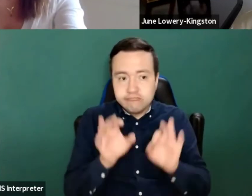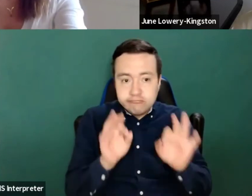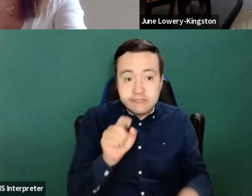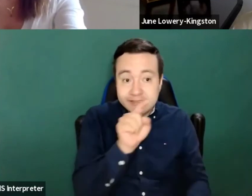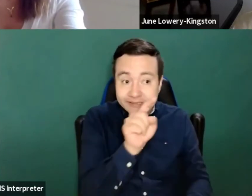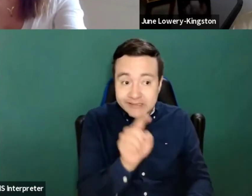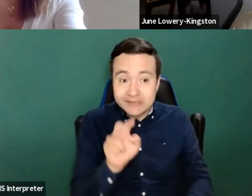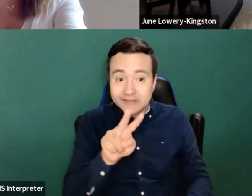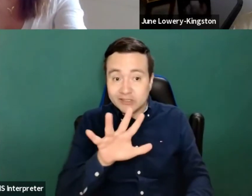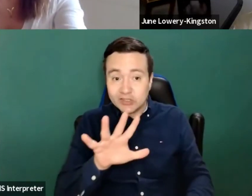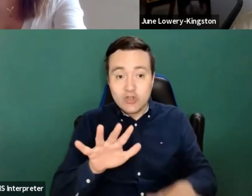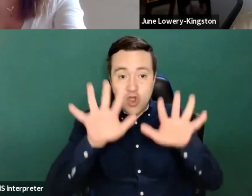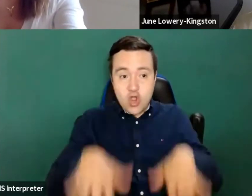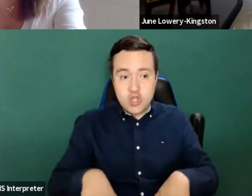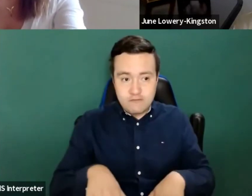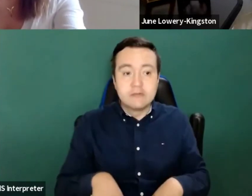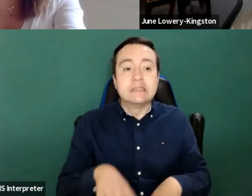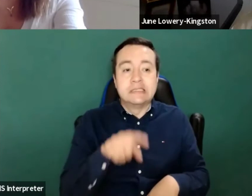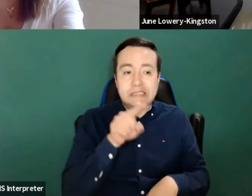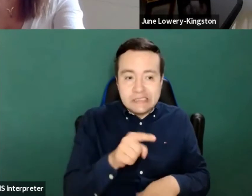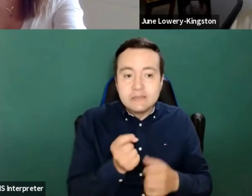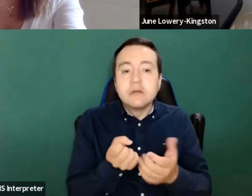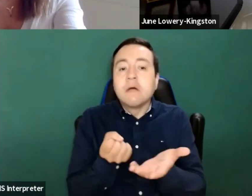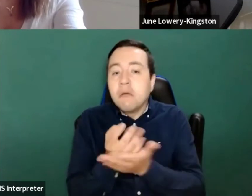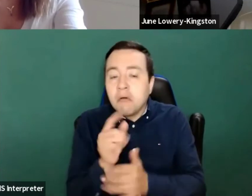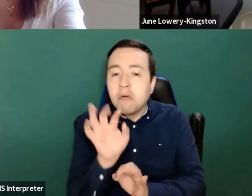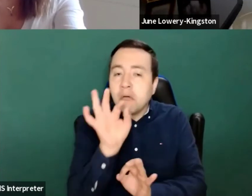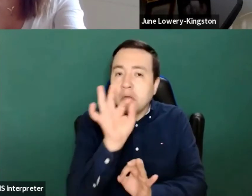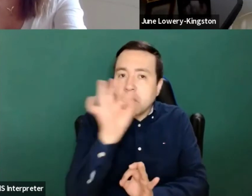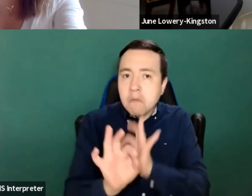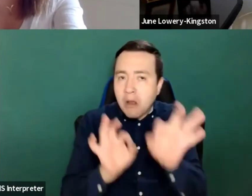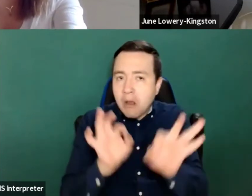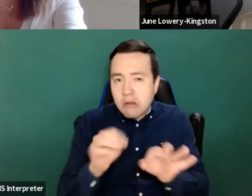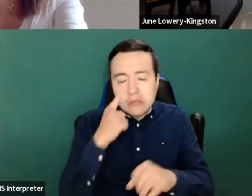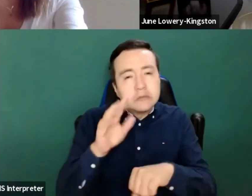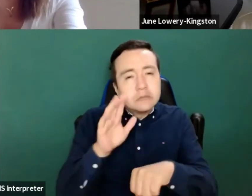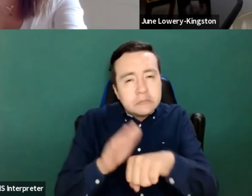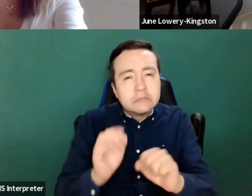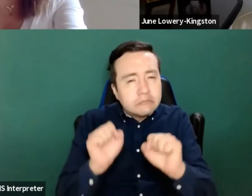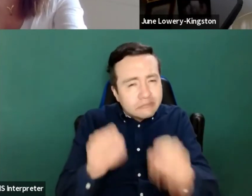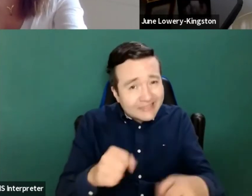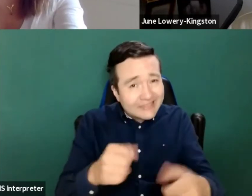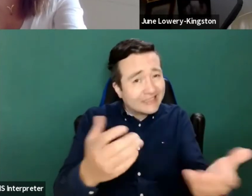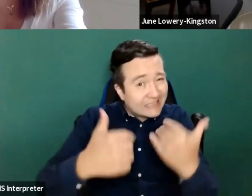codes here for you to link through to them strongly recommend you to take part and share this on your networks.